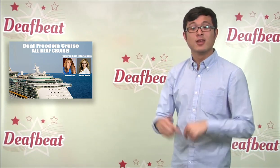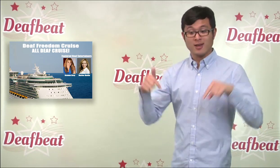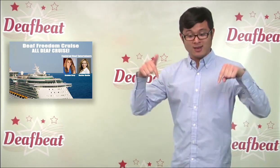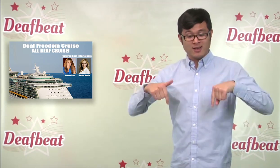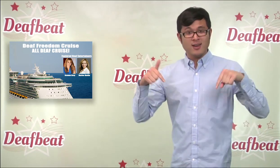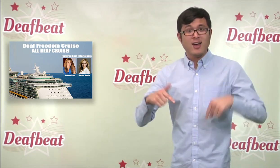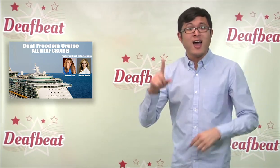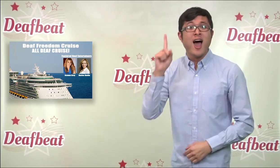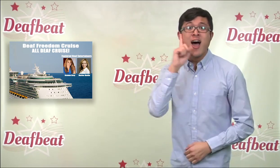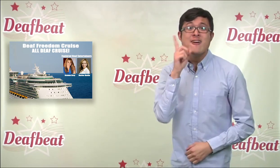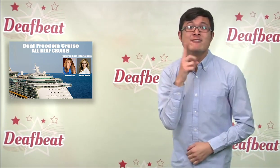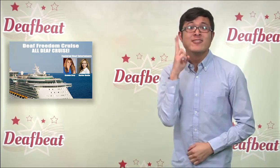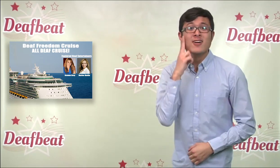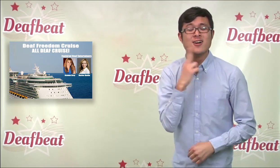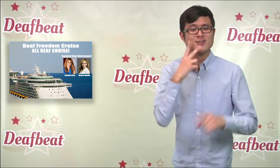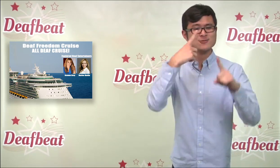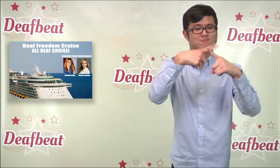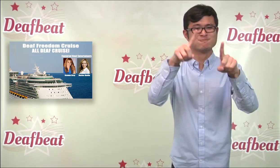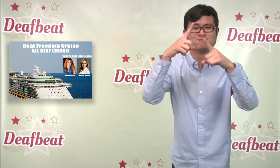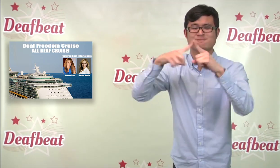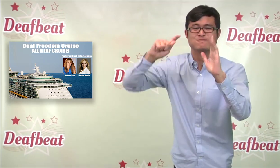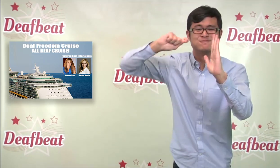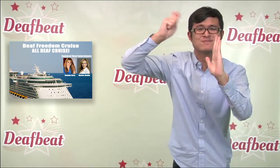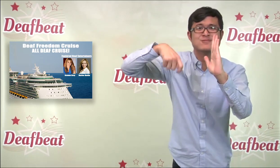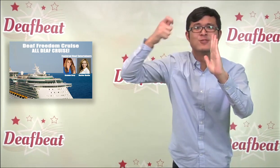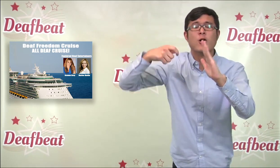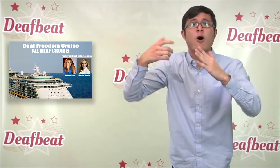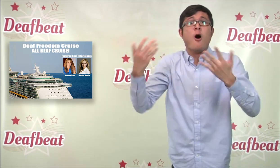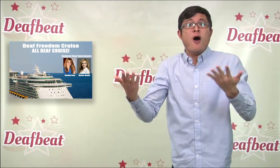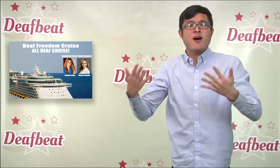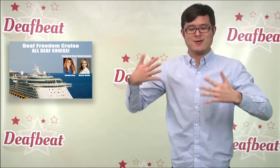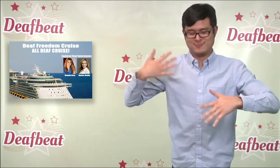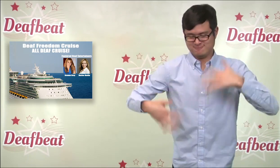Whether it’s a Deaf film festival, a play